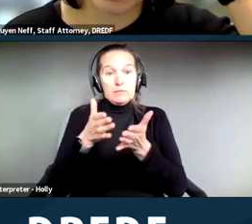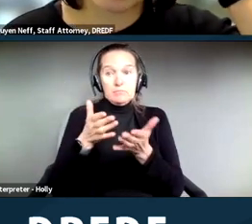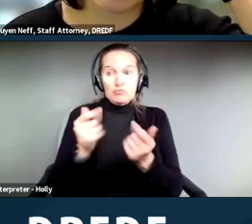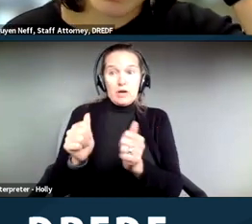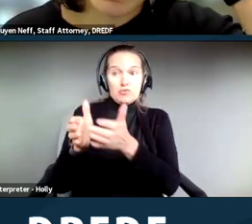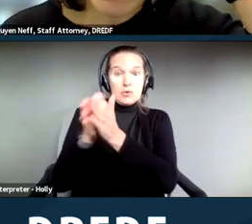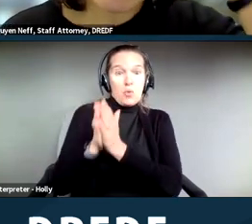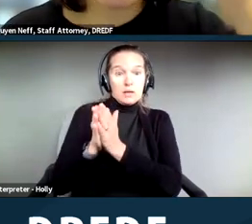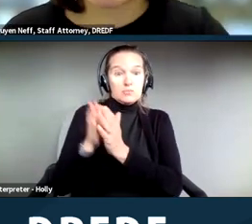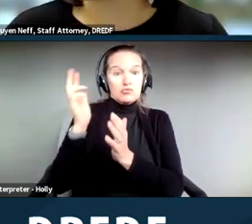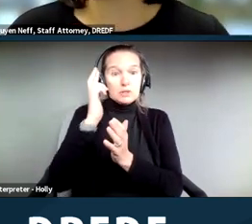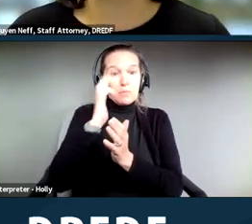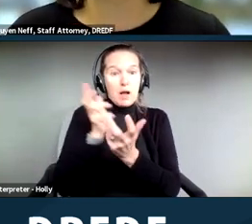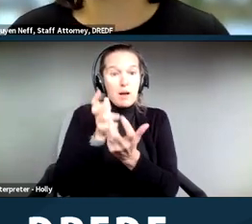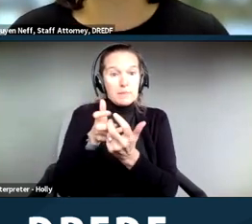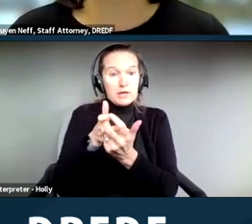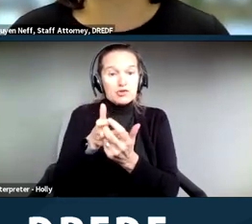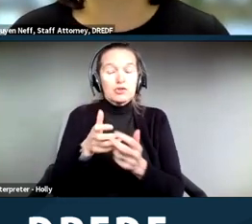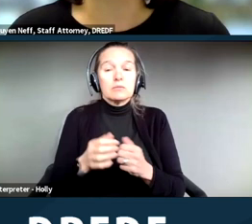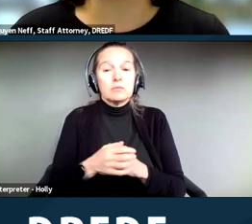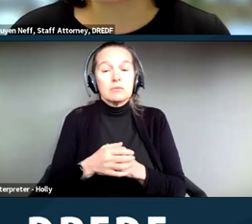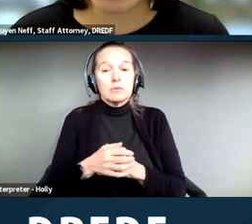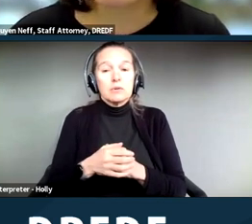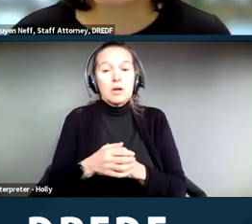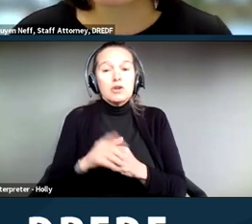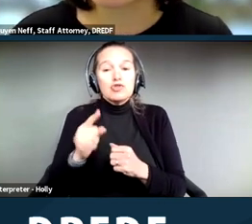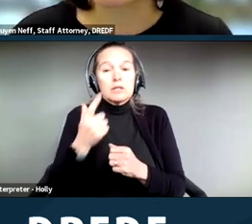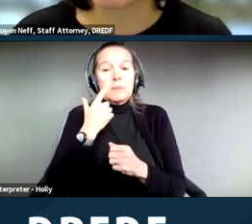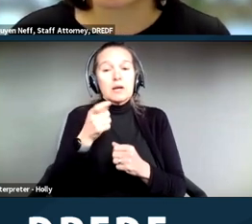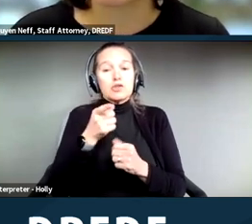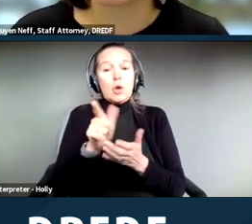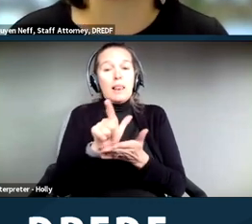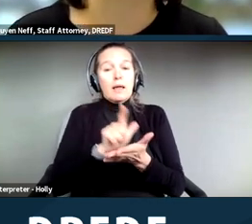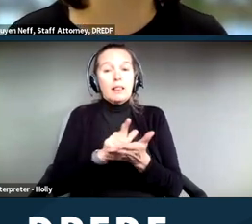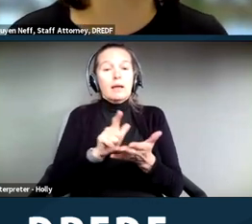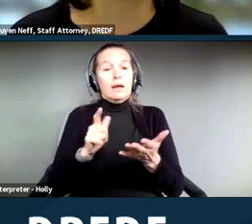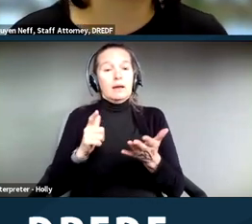know, is that just because you're legally entitled to a reasonable accommodation and you make the